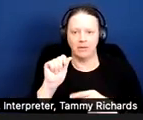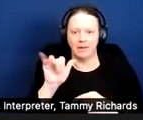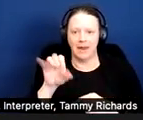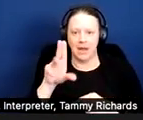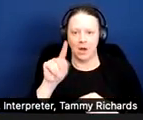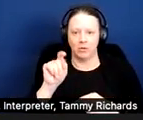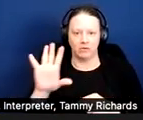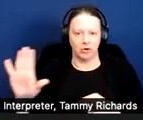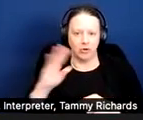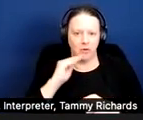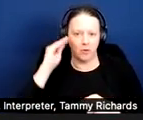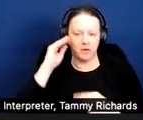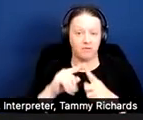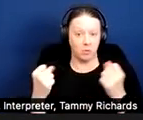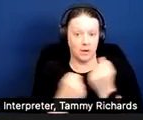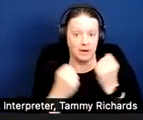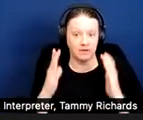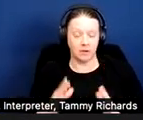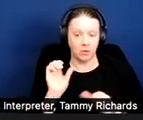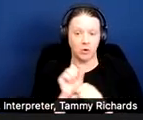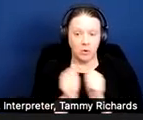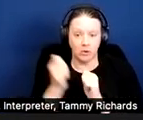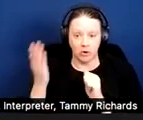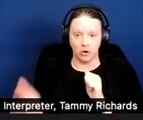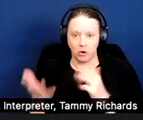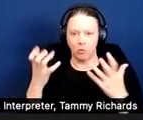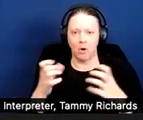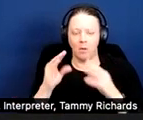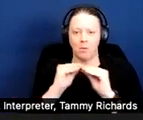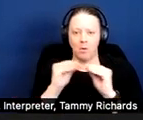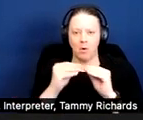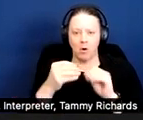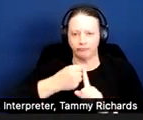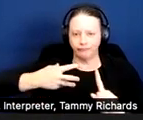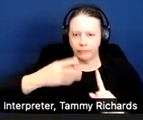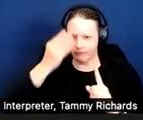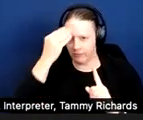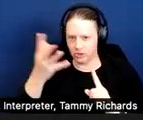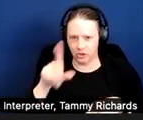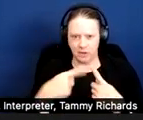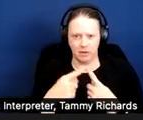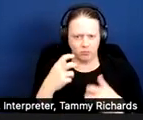If you were an advocate working with her, you would want to get more information on what exactly the problem is.